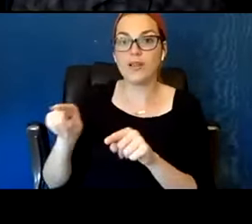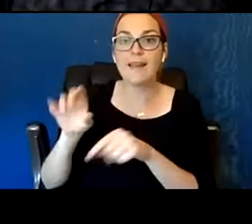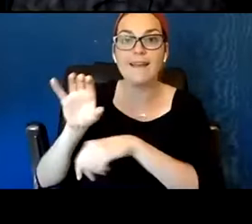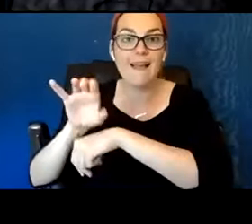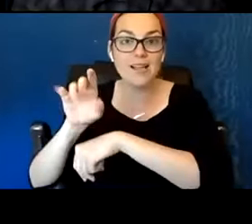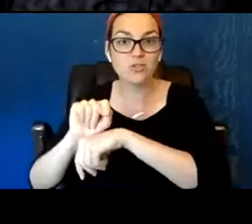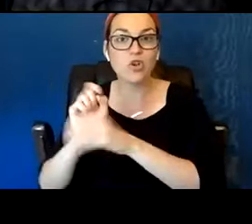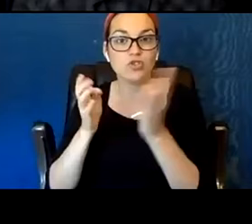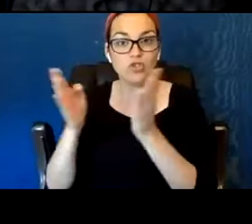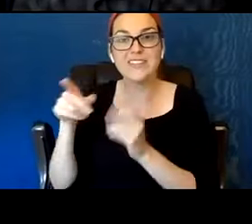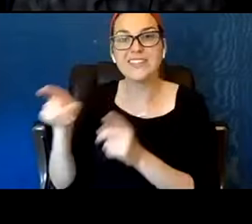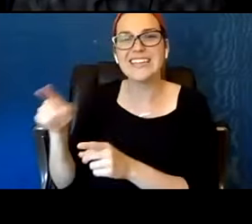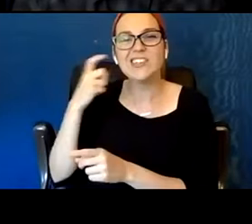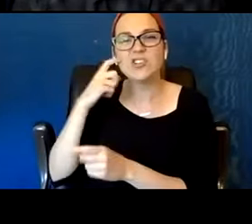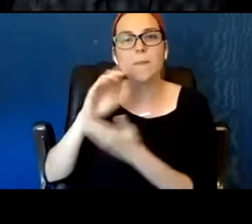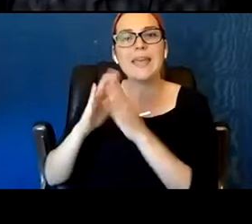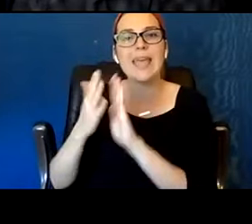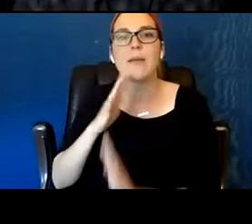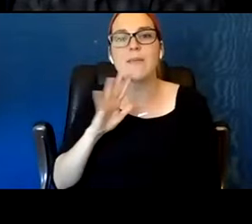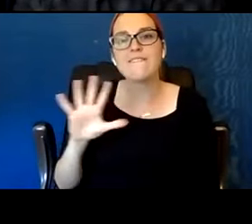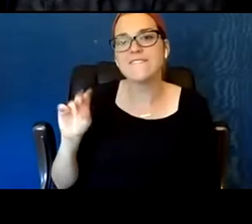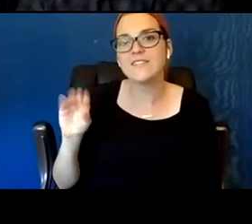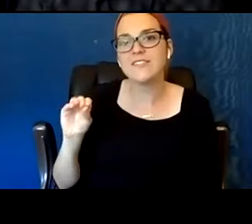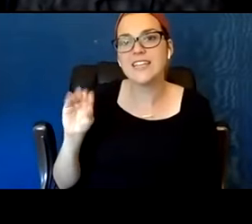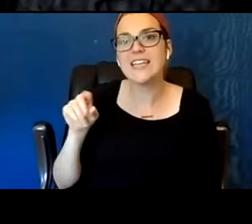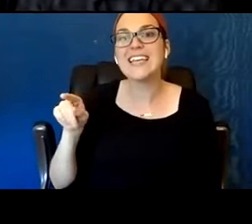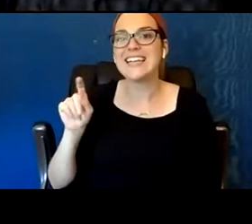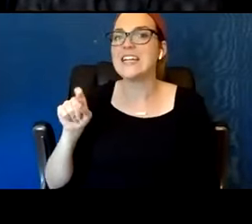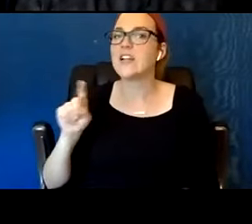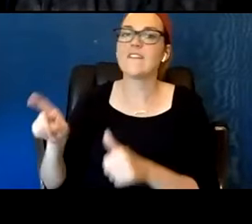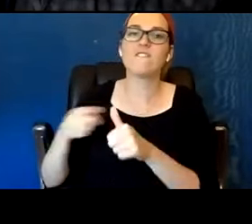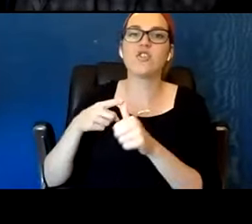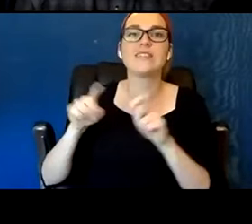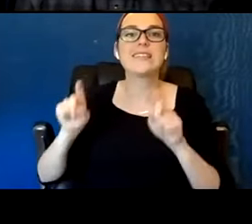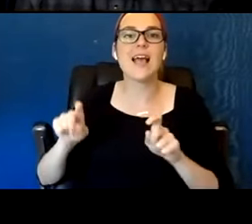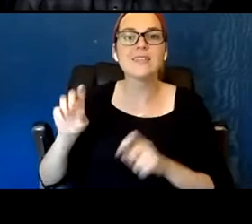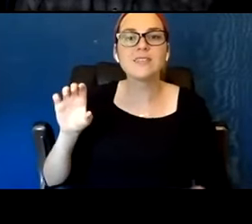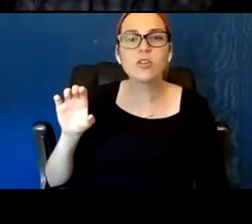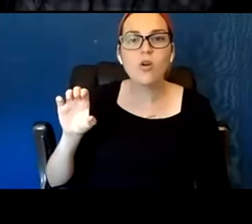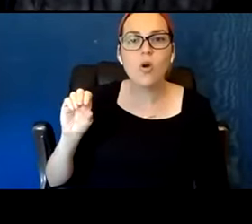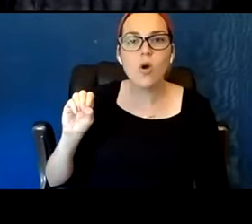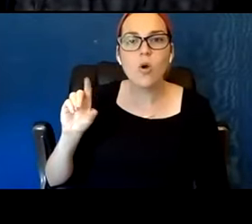which would have been when he needed his first colonoscopy. But he was admitted with abdominal pain